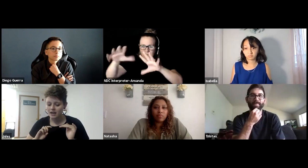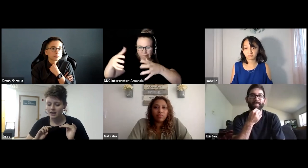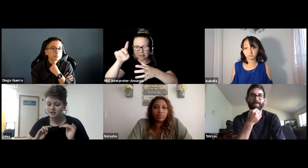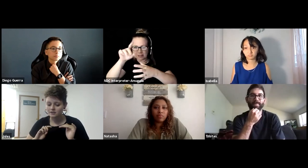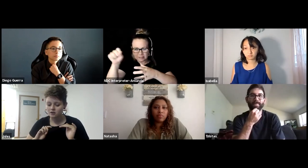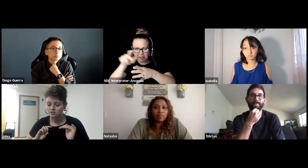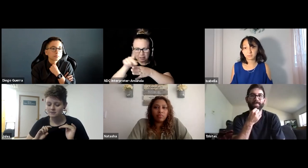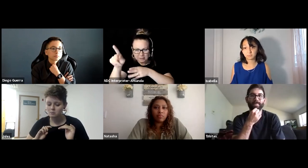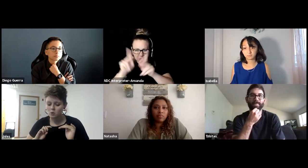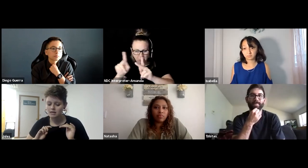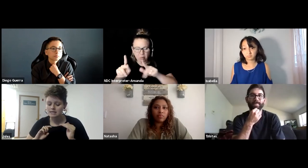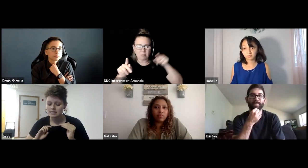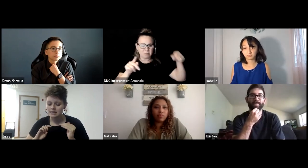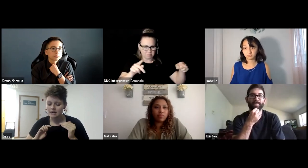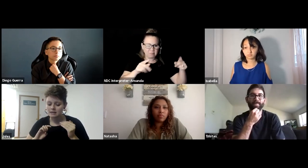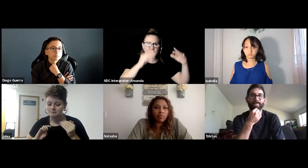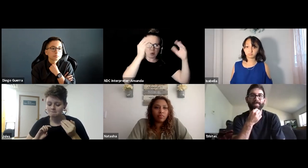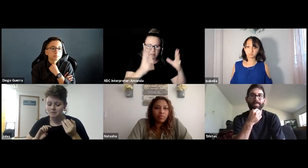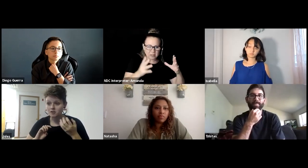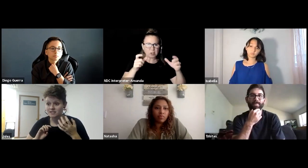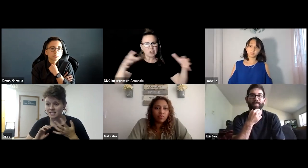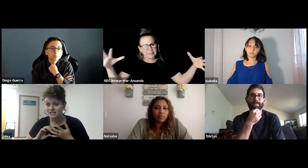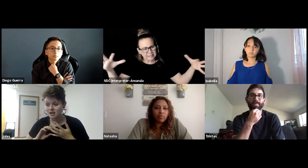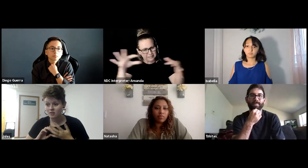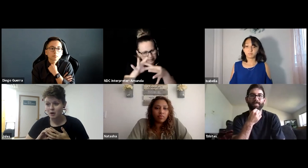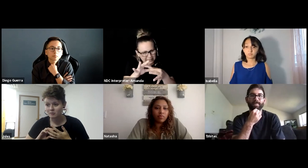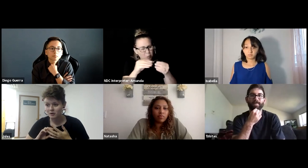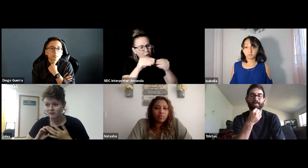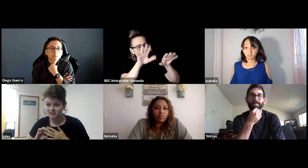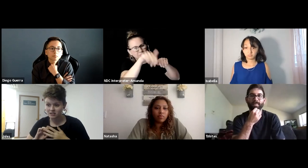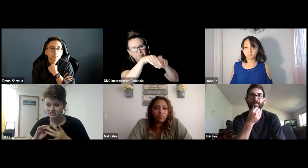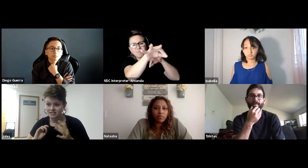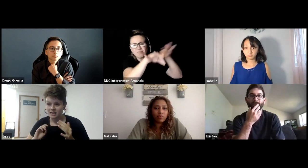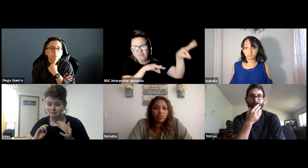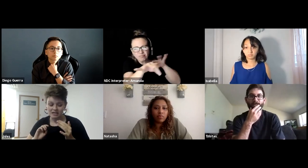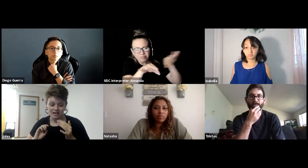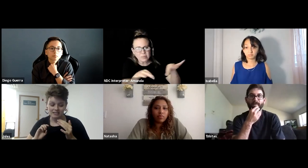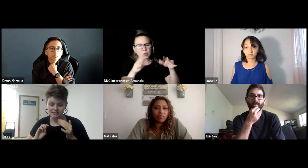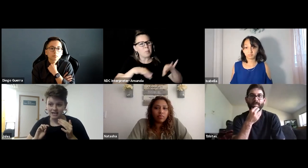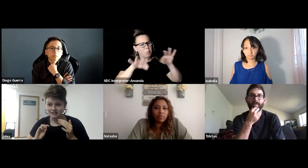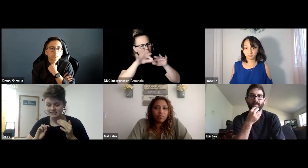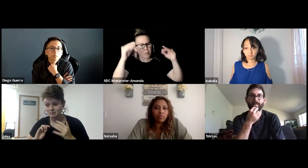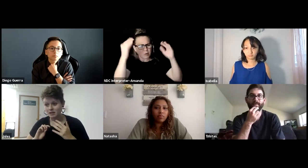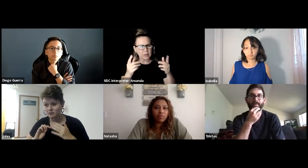And just more understanding on the part of professors, because I think sometimes what